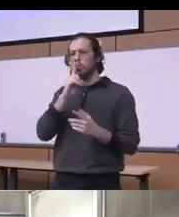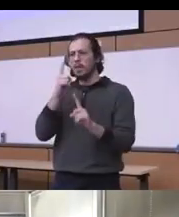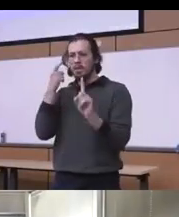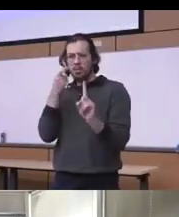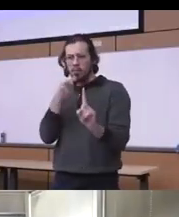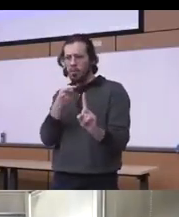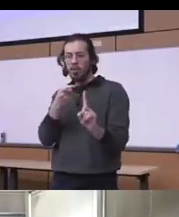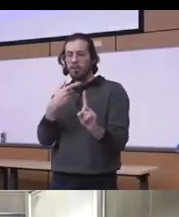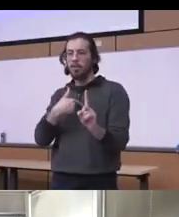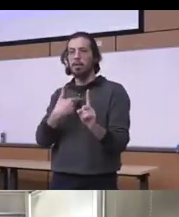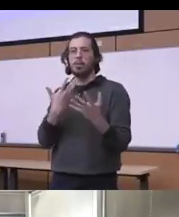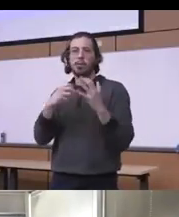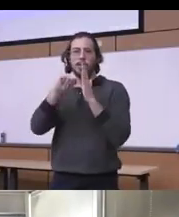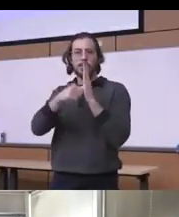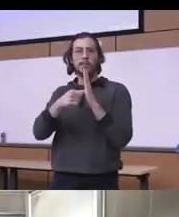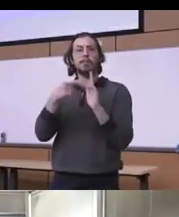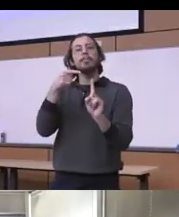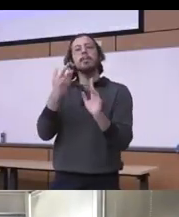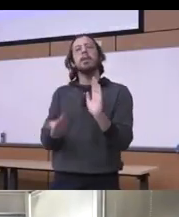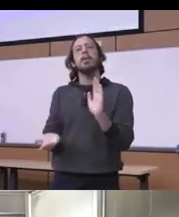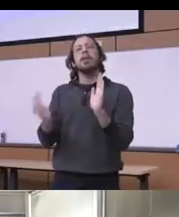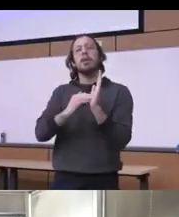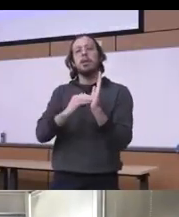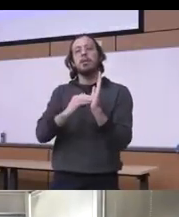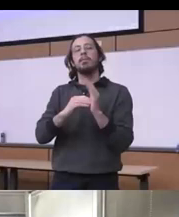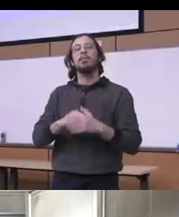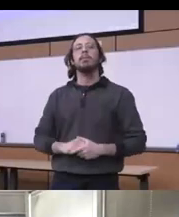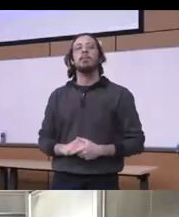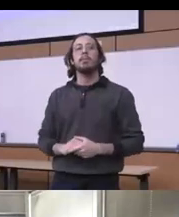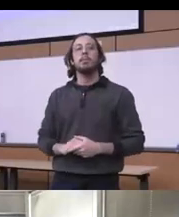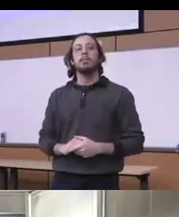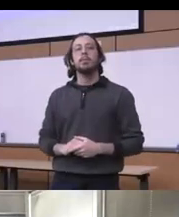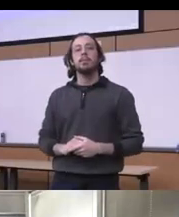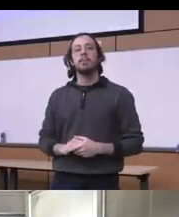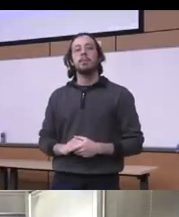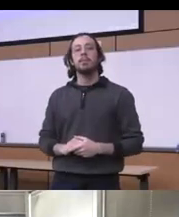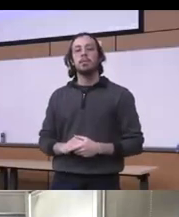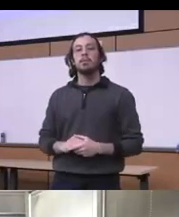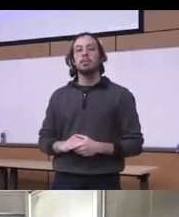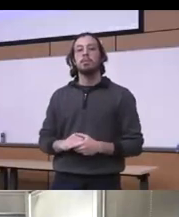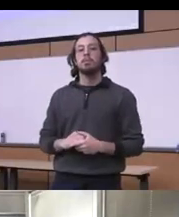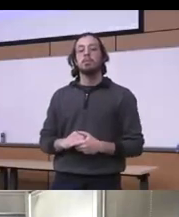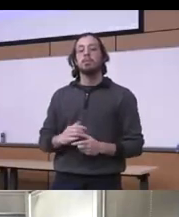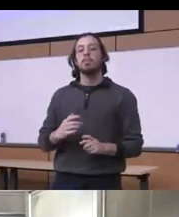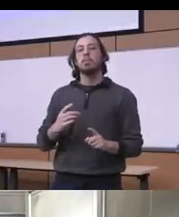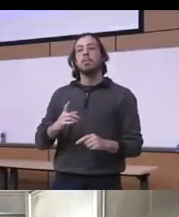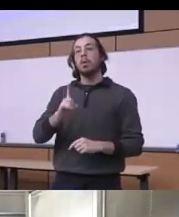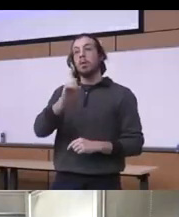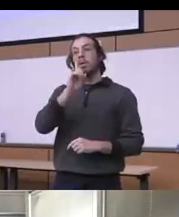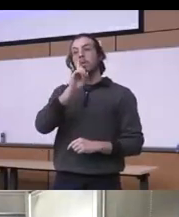trying to make is that again you know we're we're really have in a sense a Windows of motivational